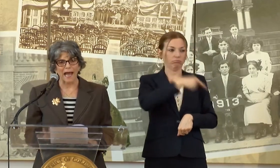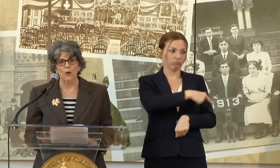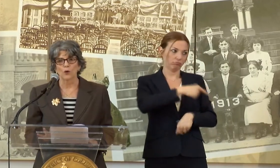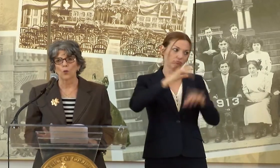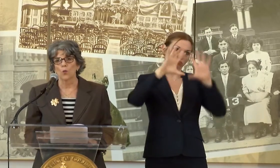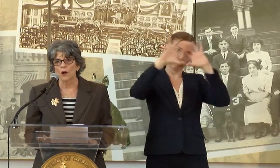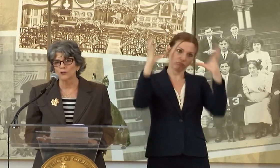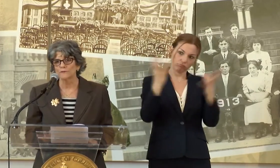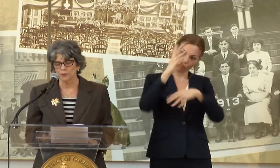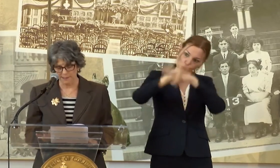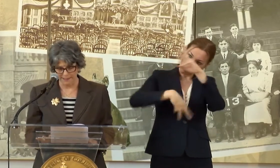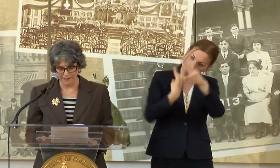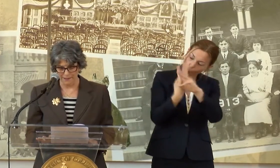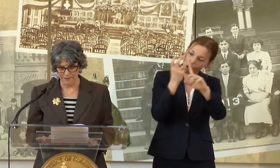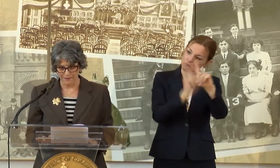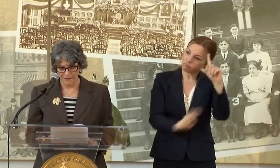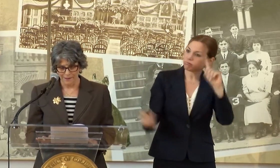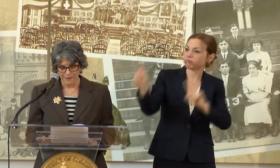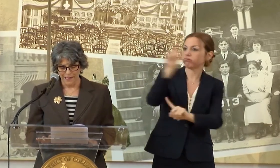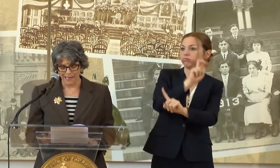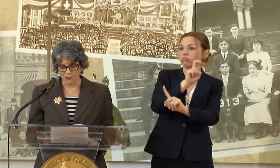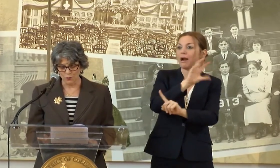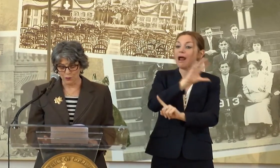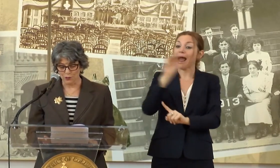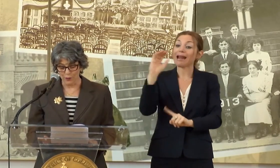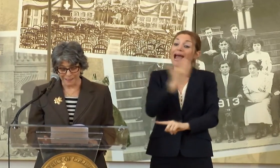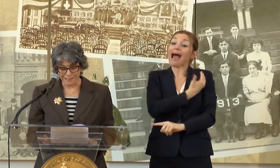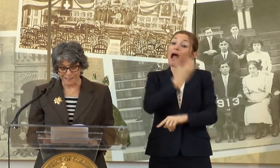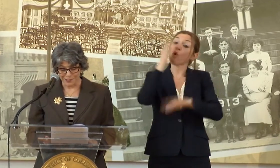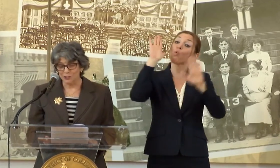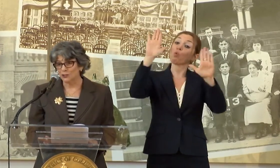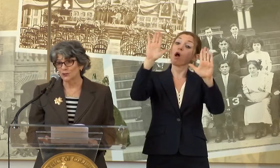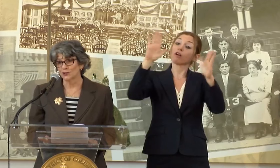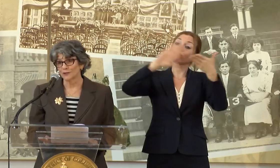OUR WONDERFUL CITY HAS THE WORLD'S GREATEST INSTITUTION OF